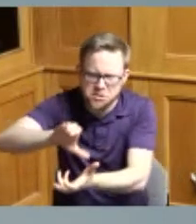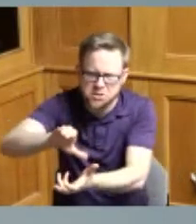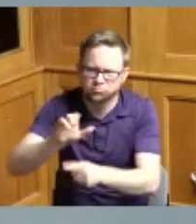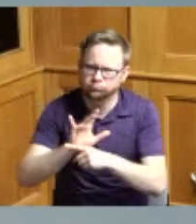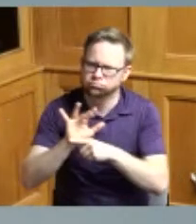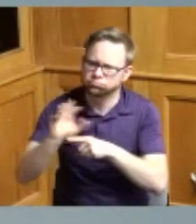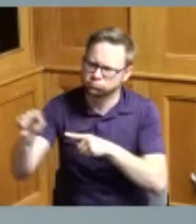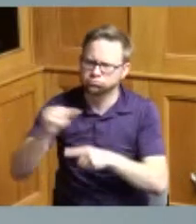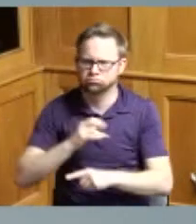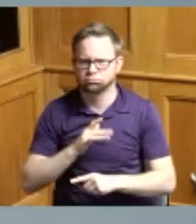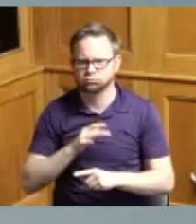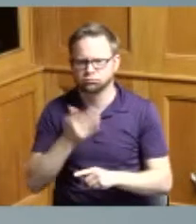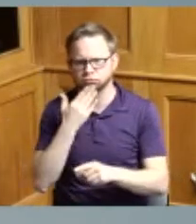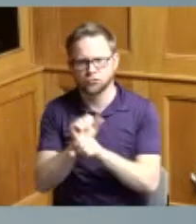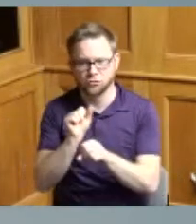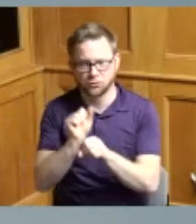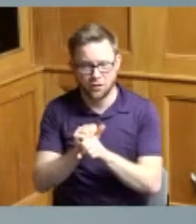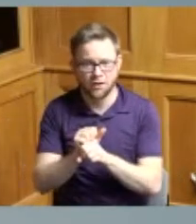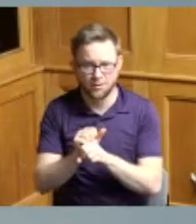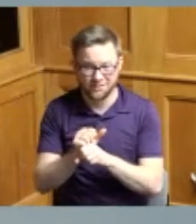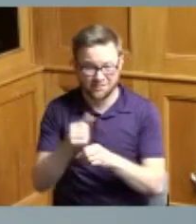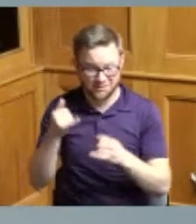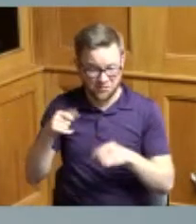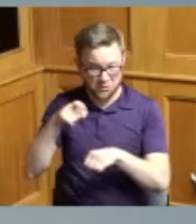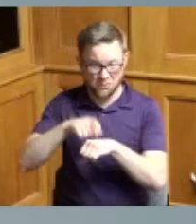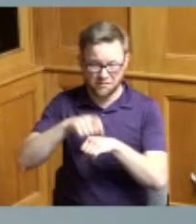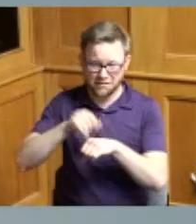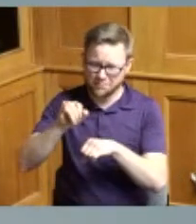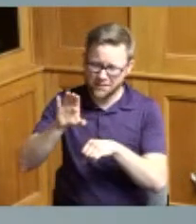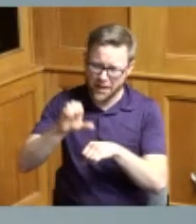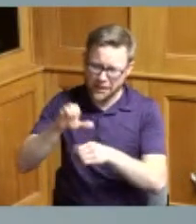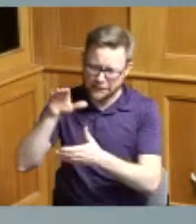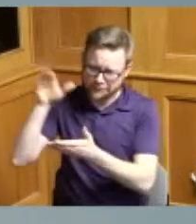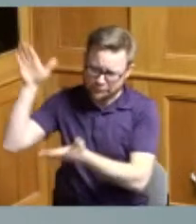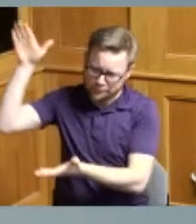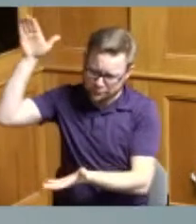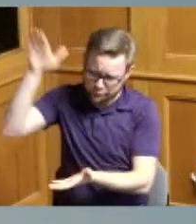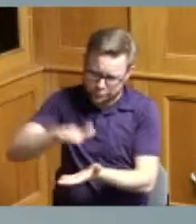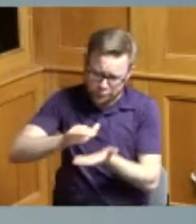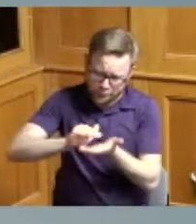they had a big load this time with all that ice that came down so they was more difficult